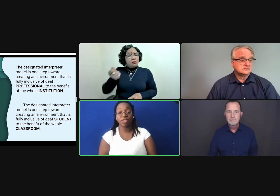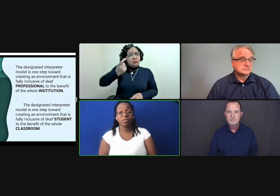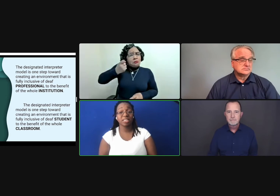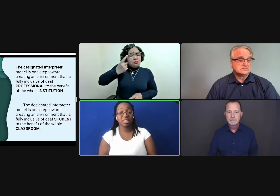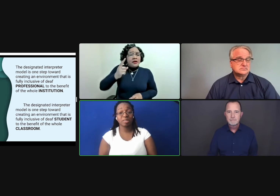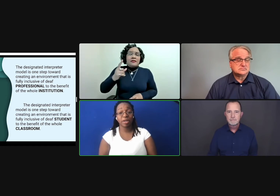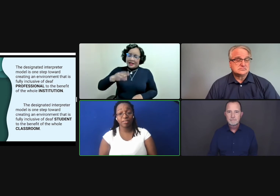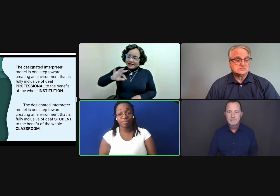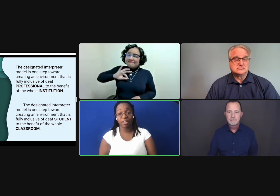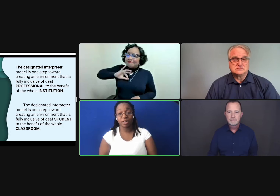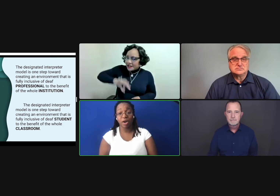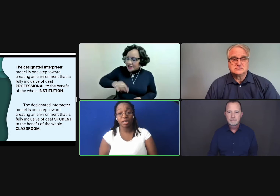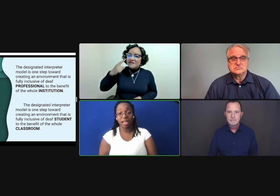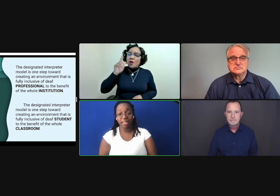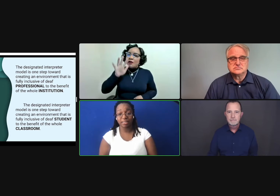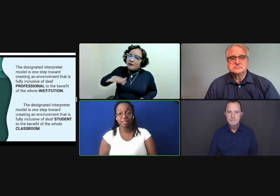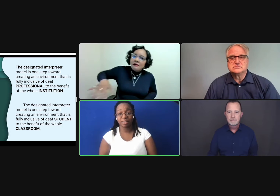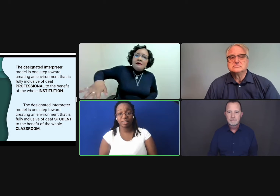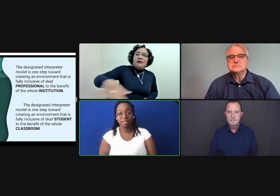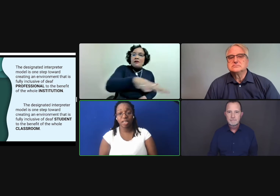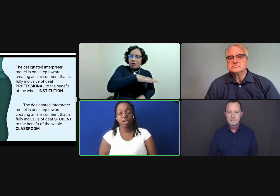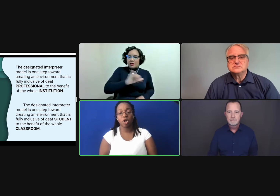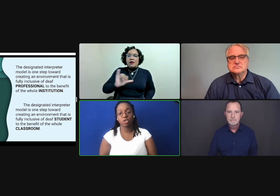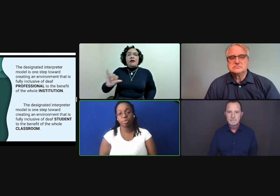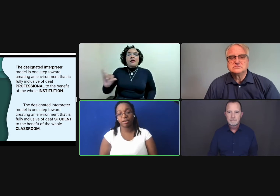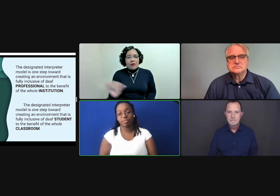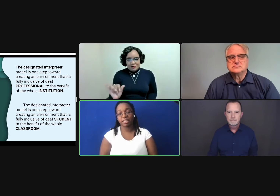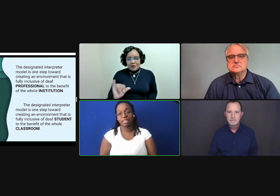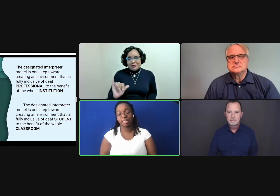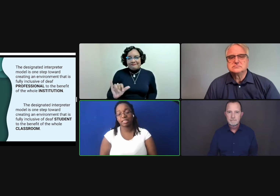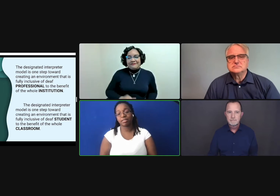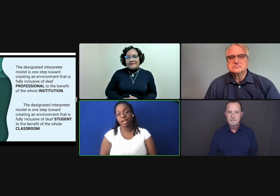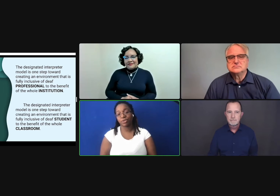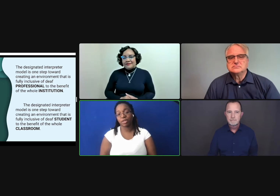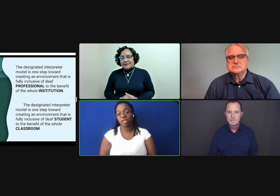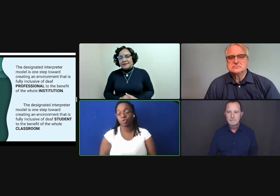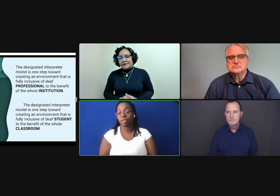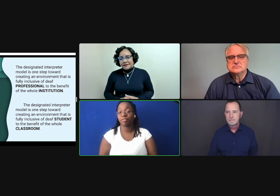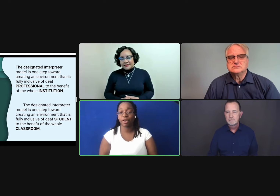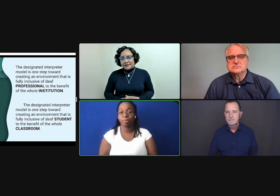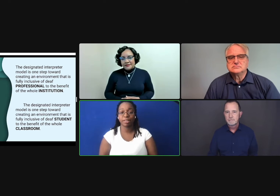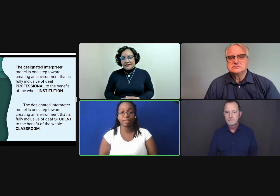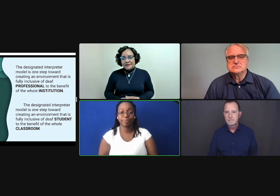Although this does benefit our client, it also benefits the entire classroom environment.